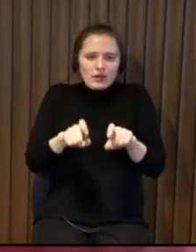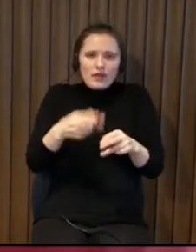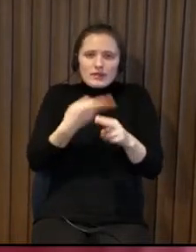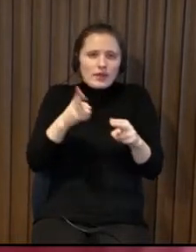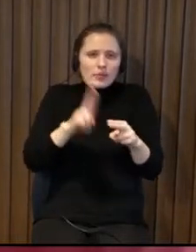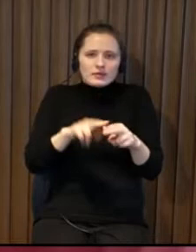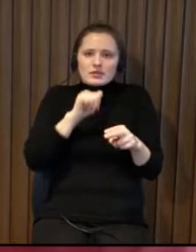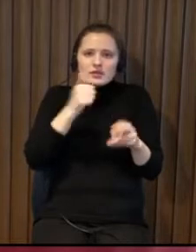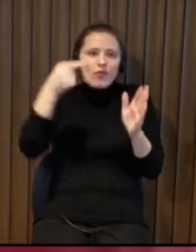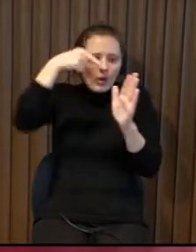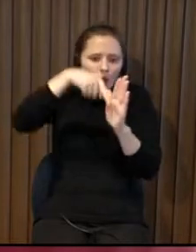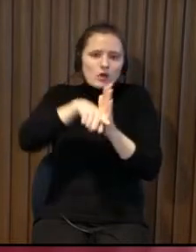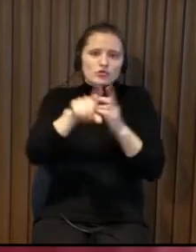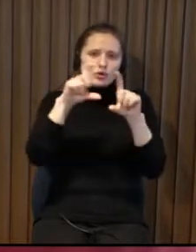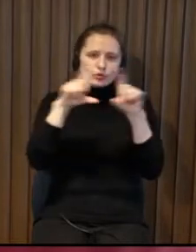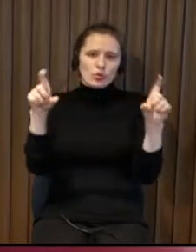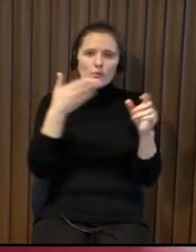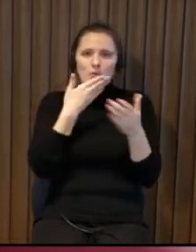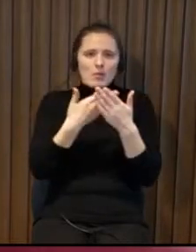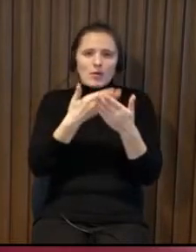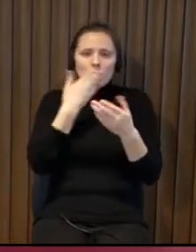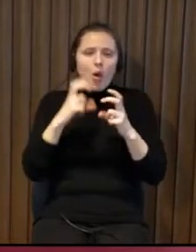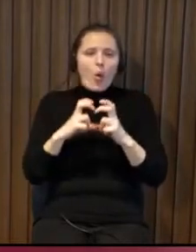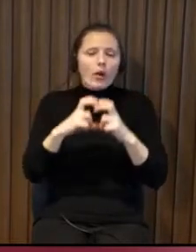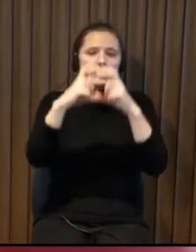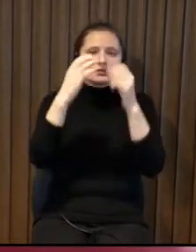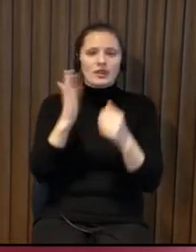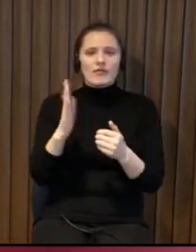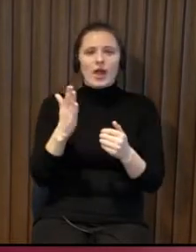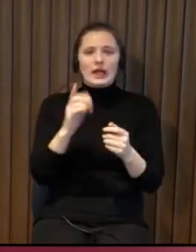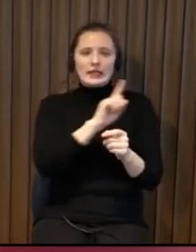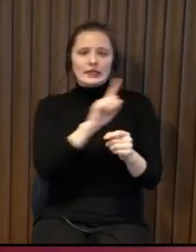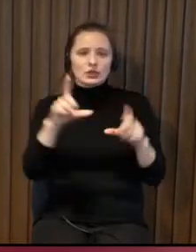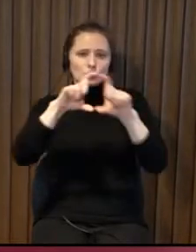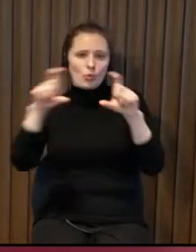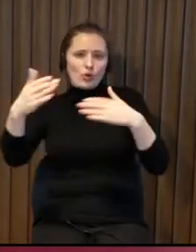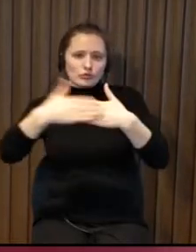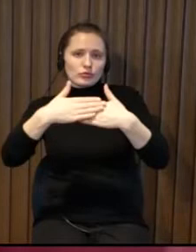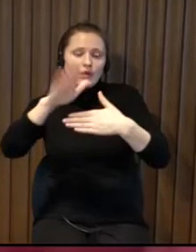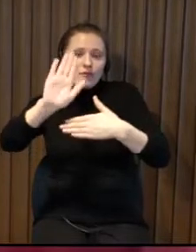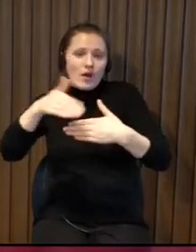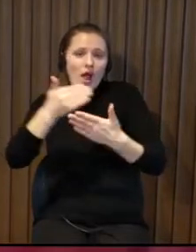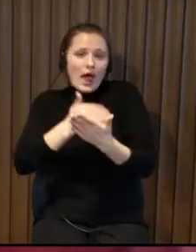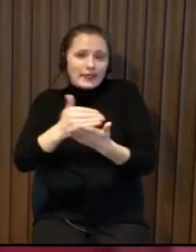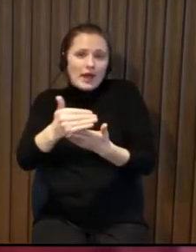semester because i have broken a leg because there is no lift at school so maybe i can get to school